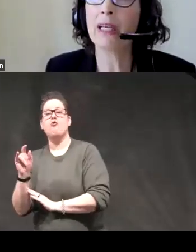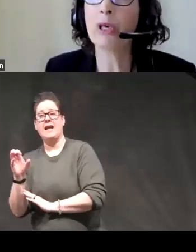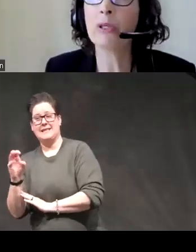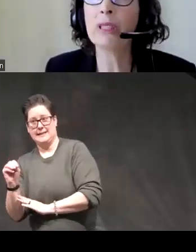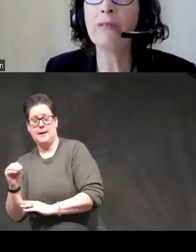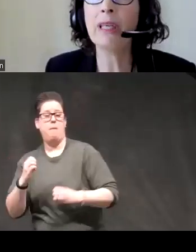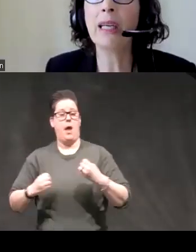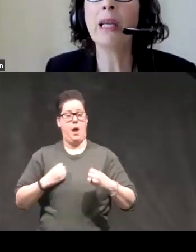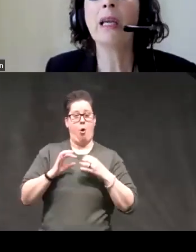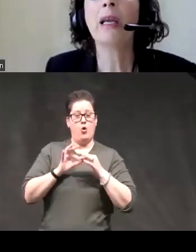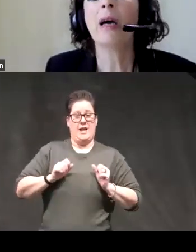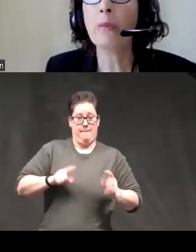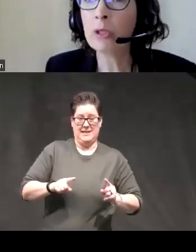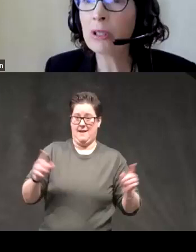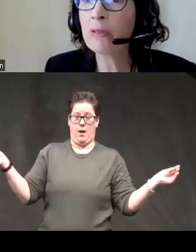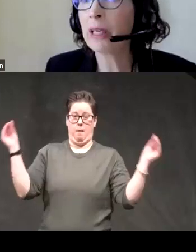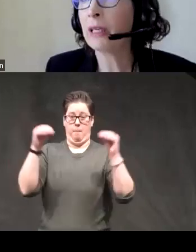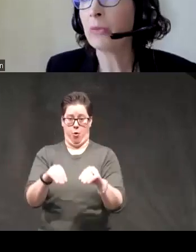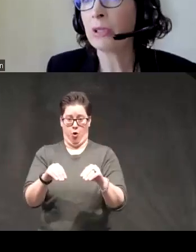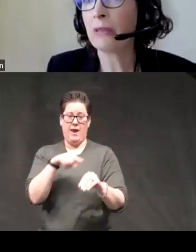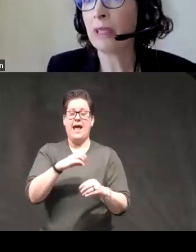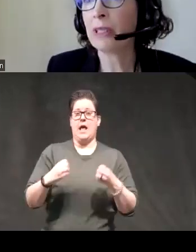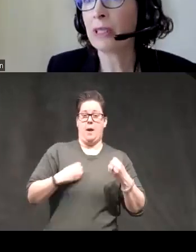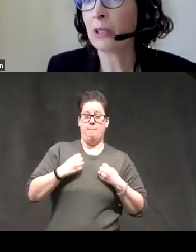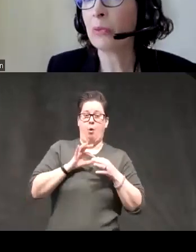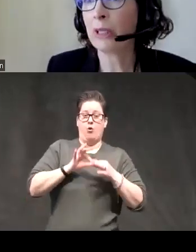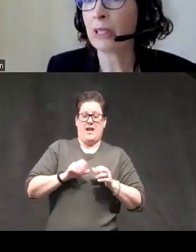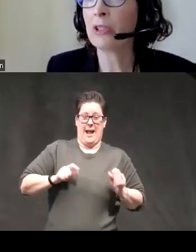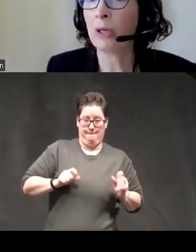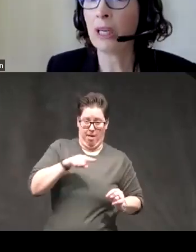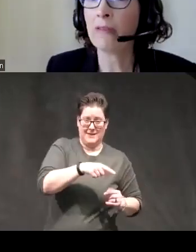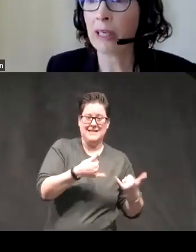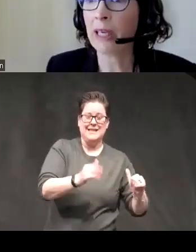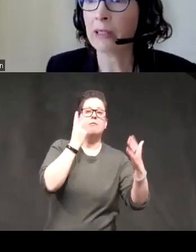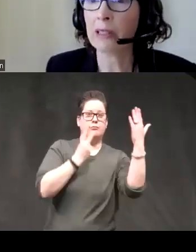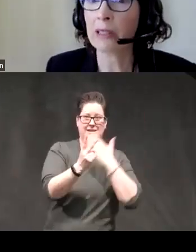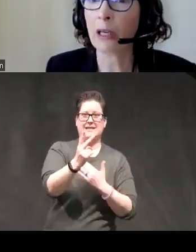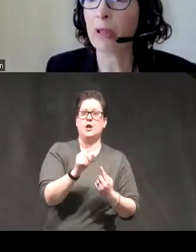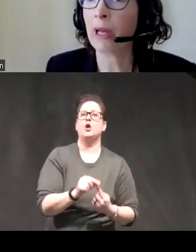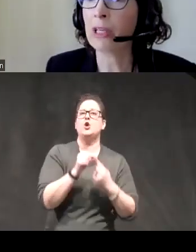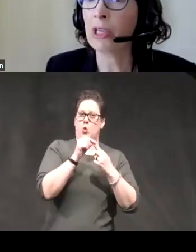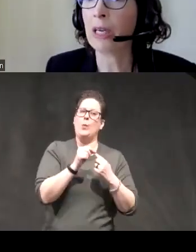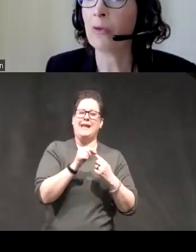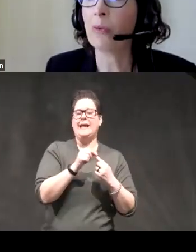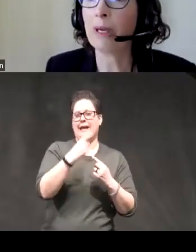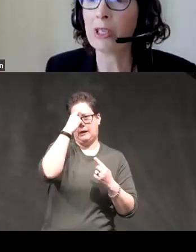impulsivity emotion related impulsivity still predicts unique variants in Psychopathology we